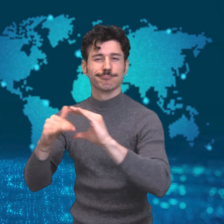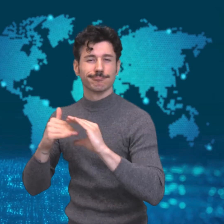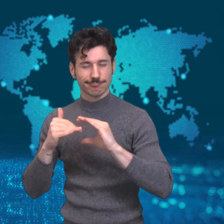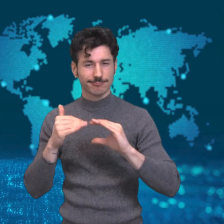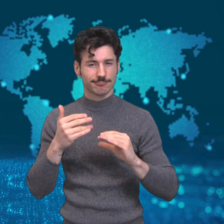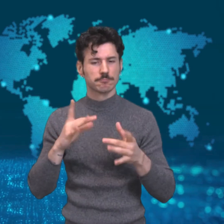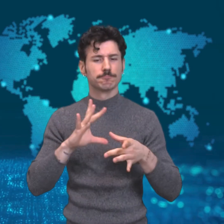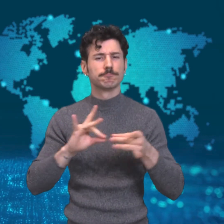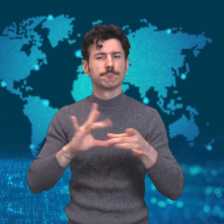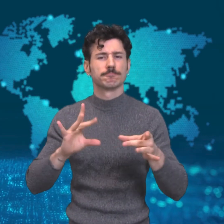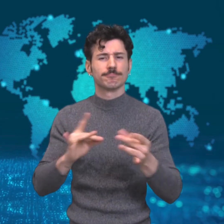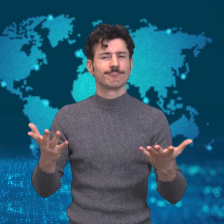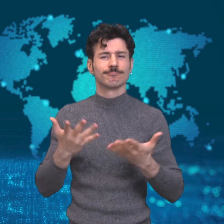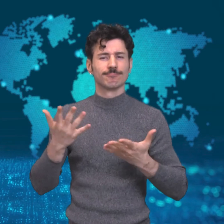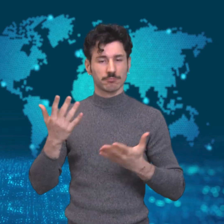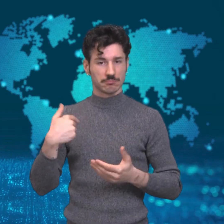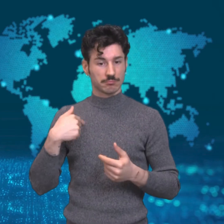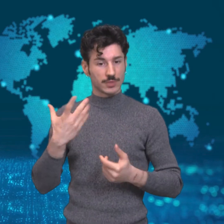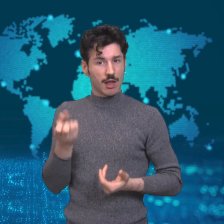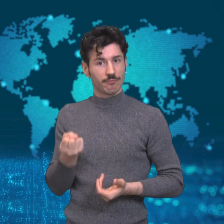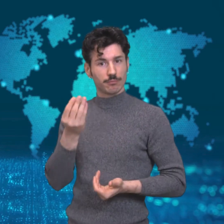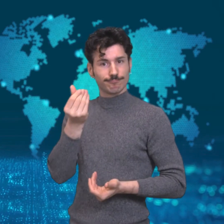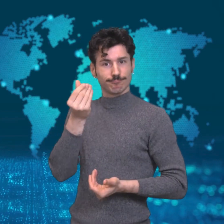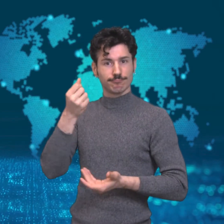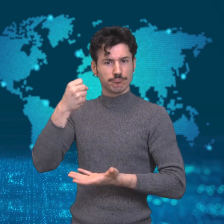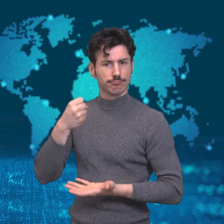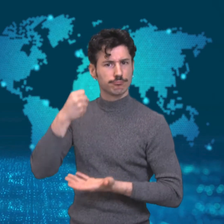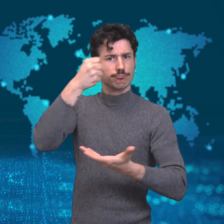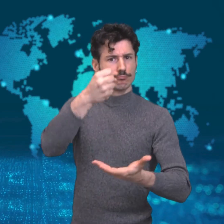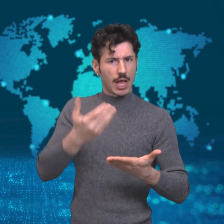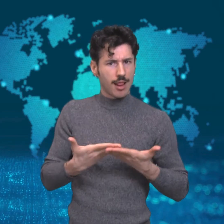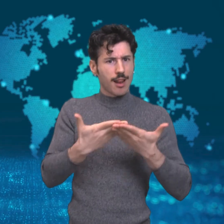They also sent text messages with a malicious